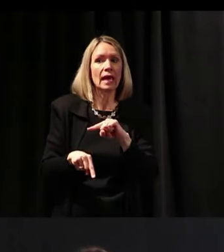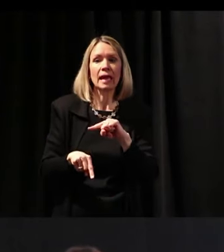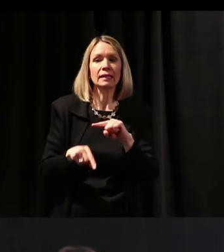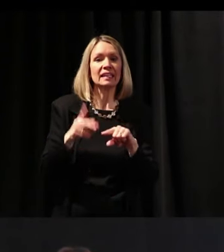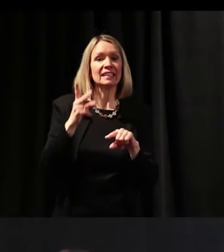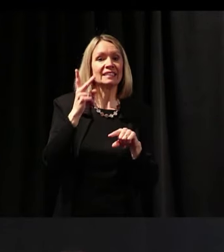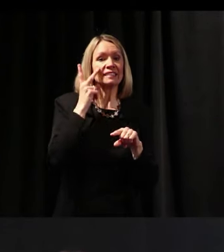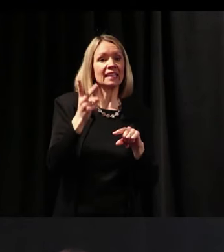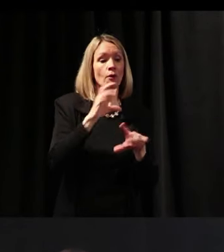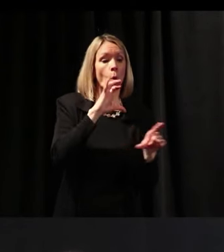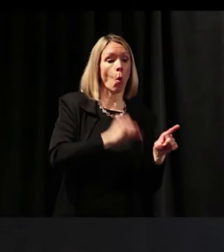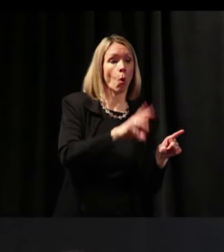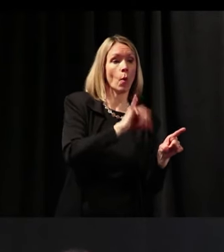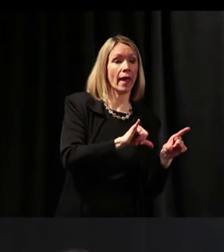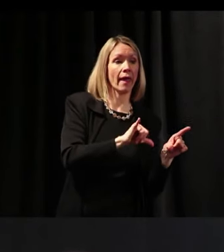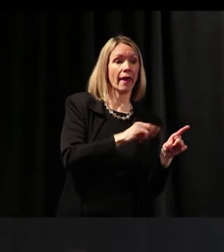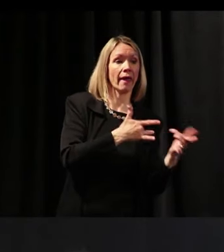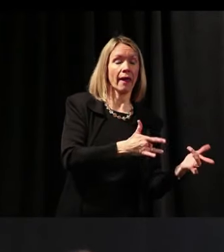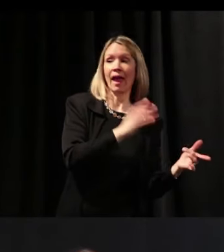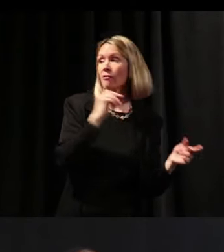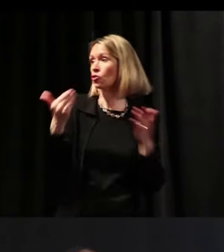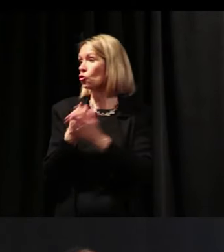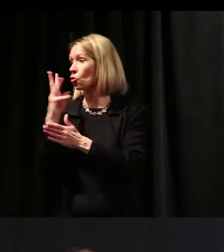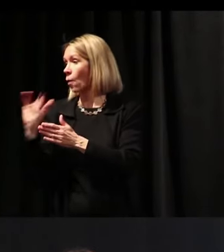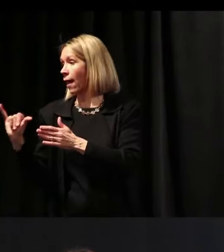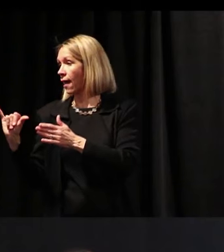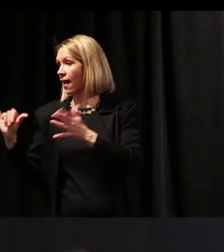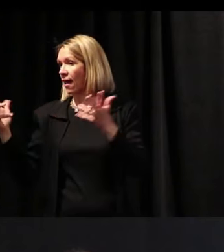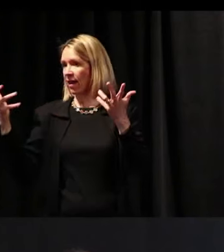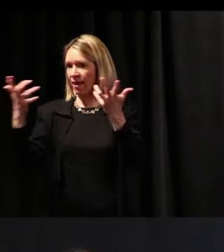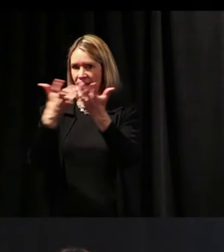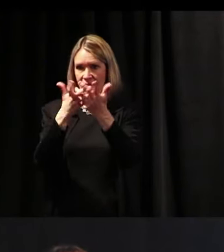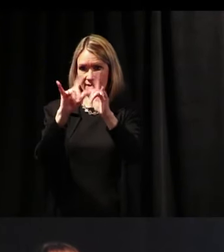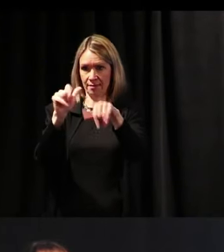and the new way at the same time.” And sometimes the new way